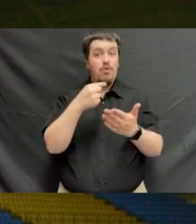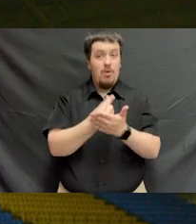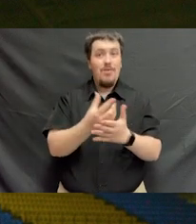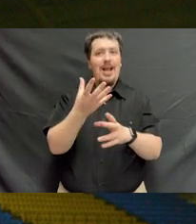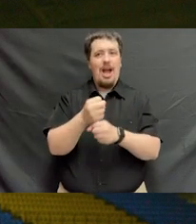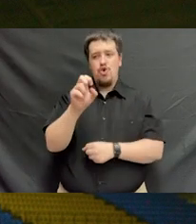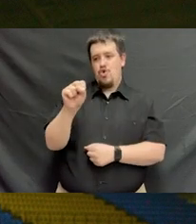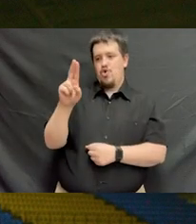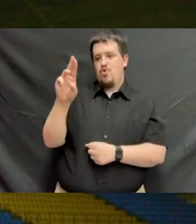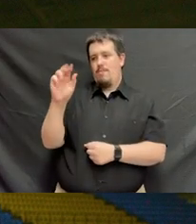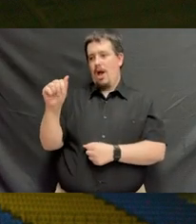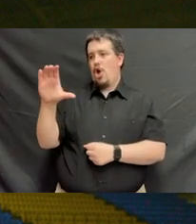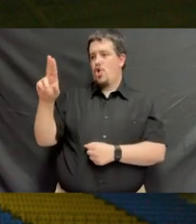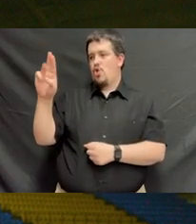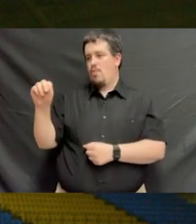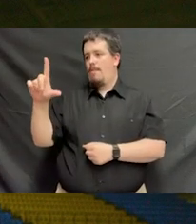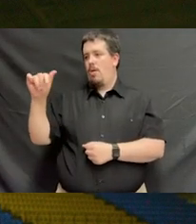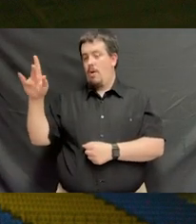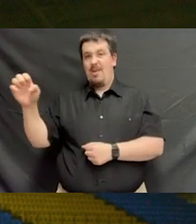And 80 graduates attained summa cum laude,